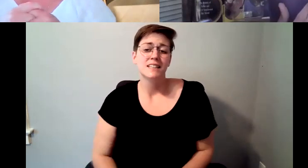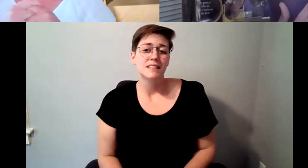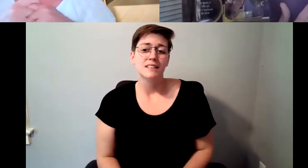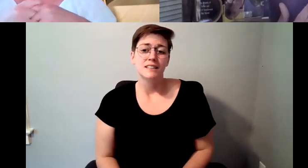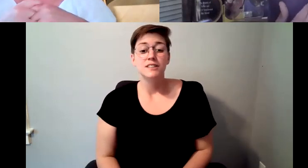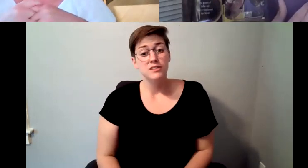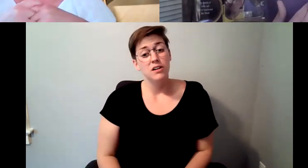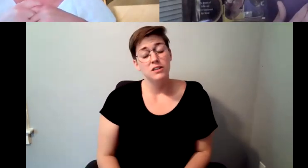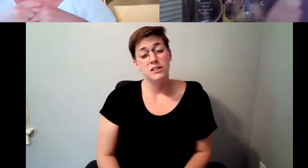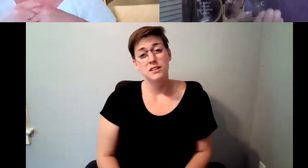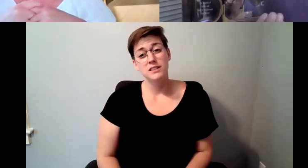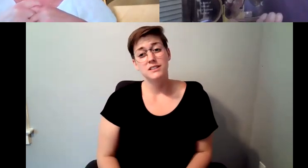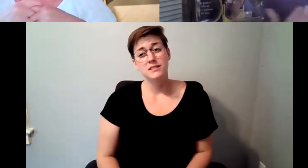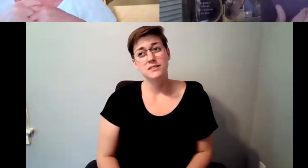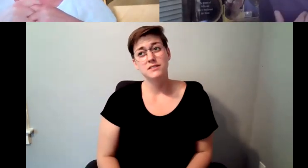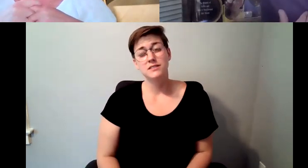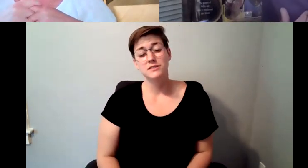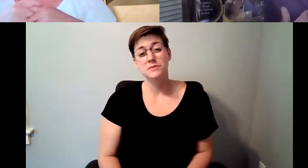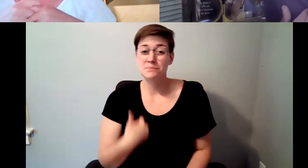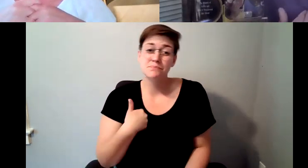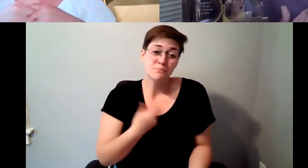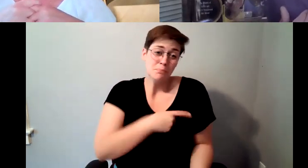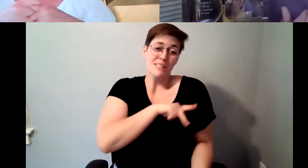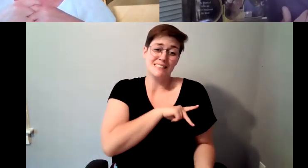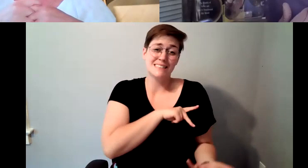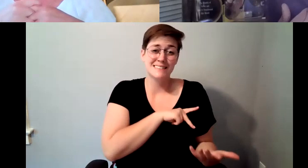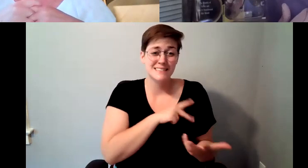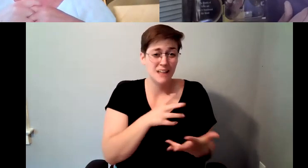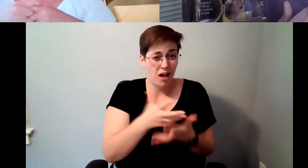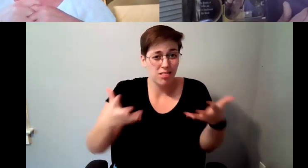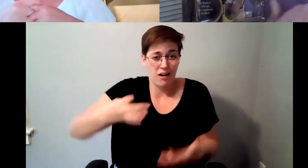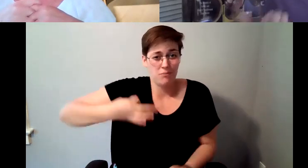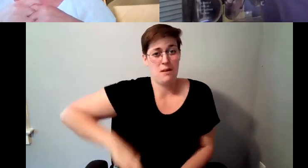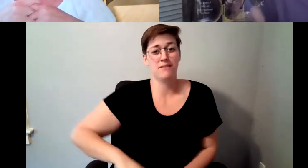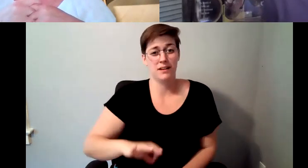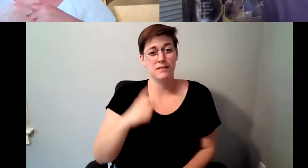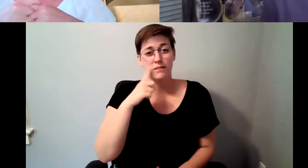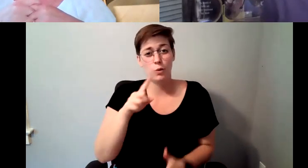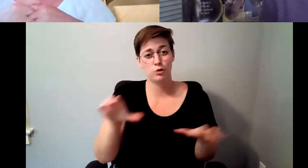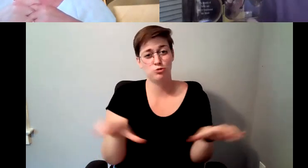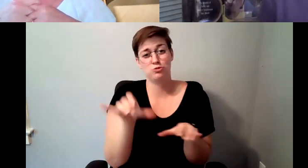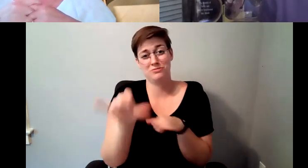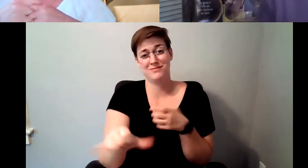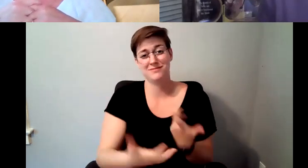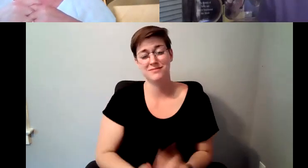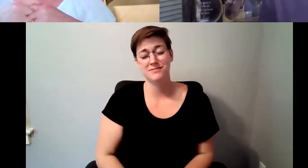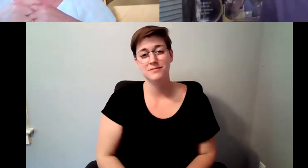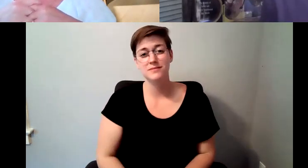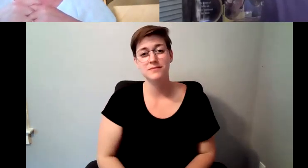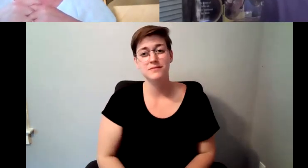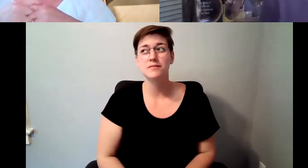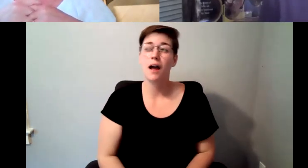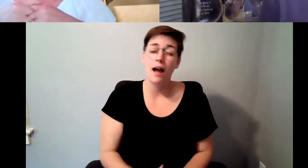D. Major Cohen: Of reward for doing that and and I did, in fact, move fairly quickly I